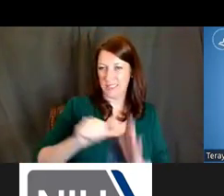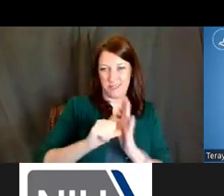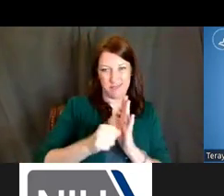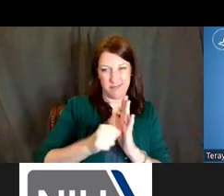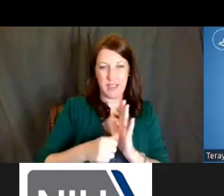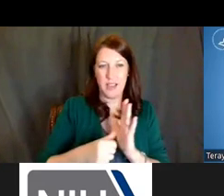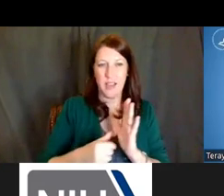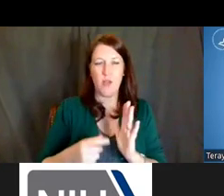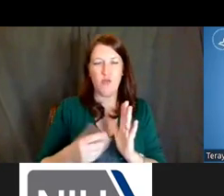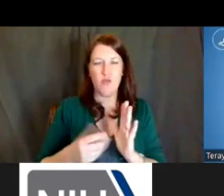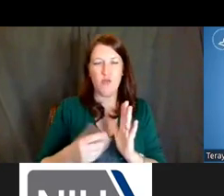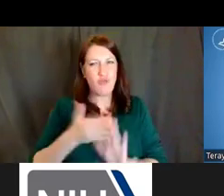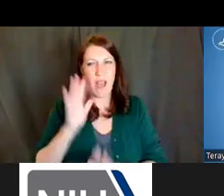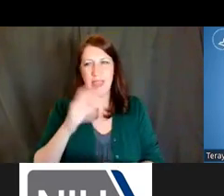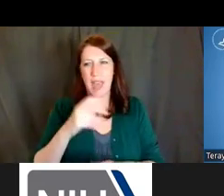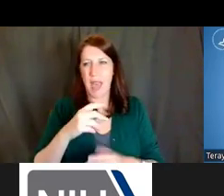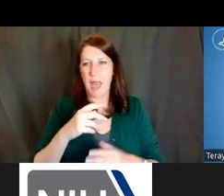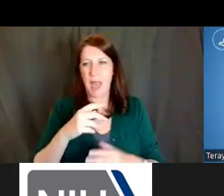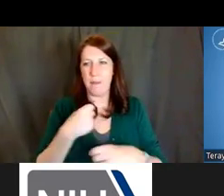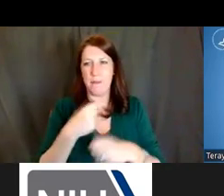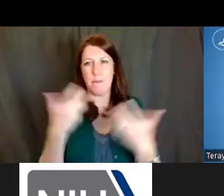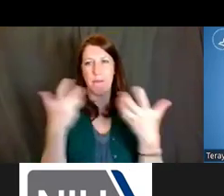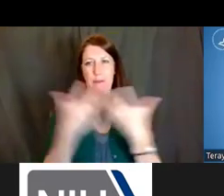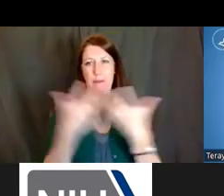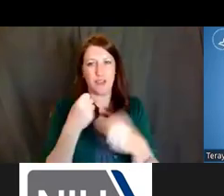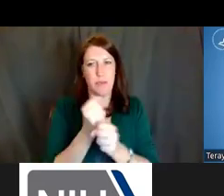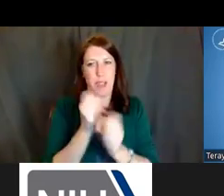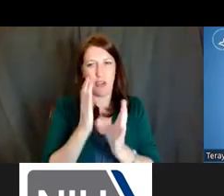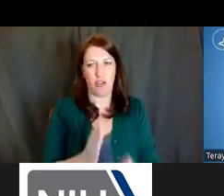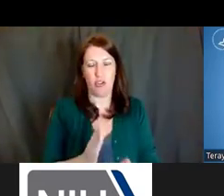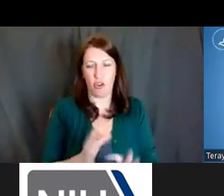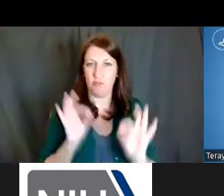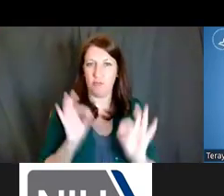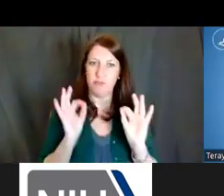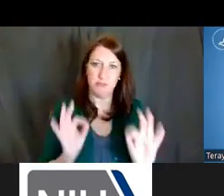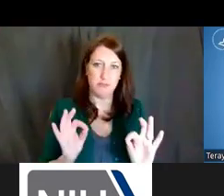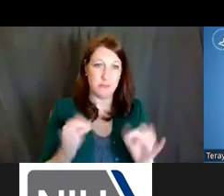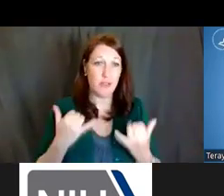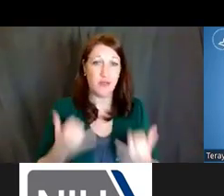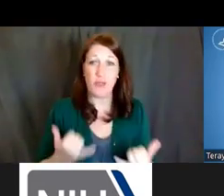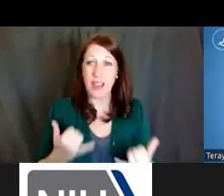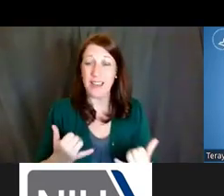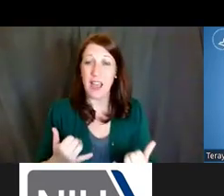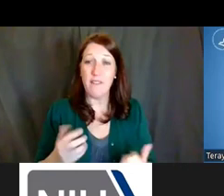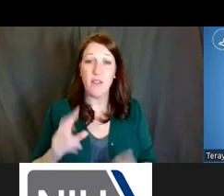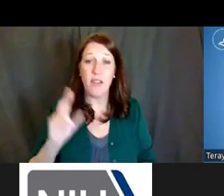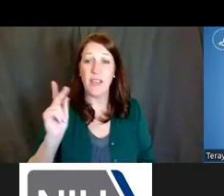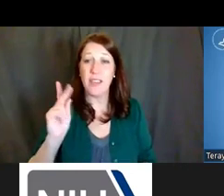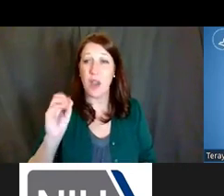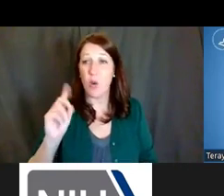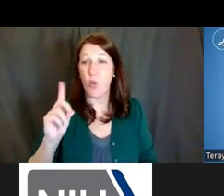to get your program match. Because right now, every FOA -- let's take the K01 specifically --